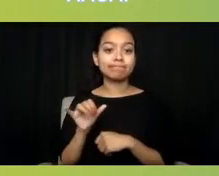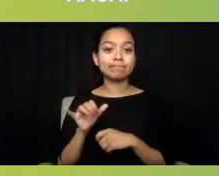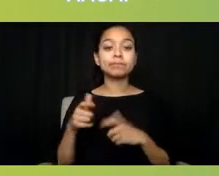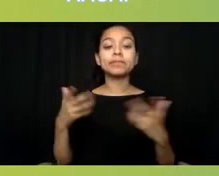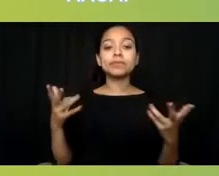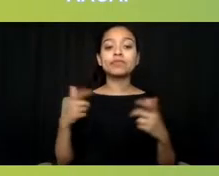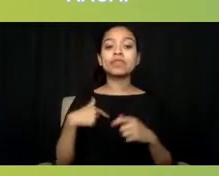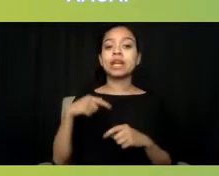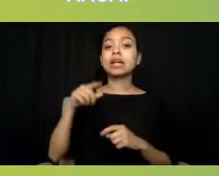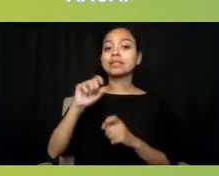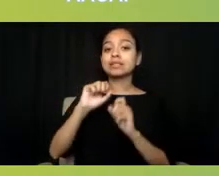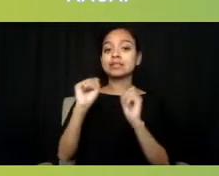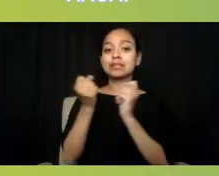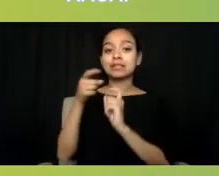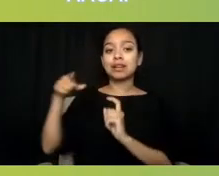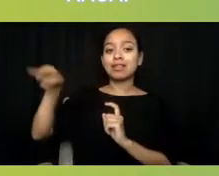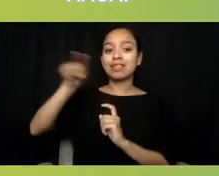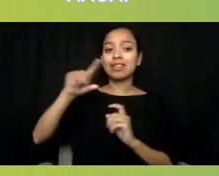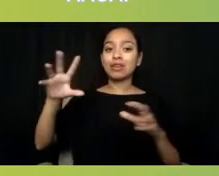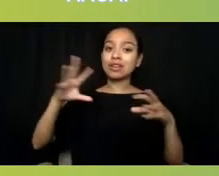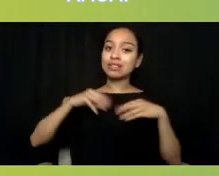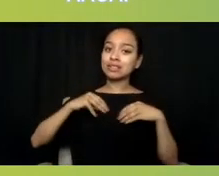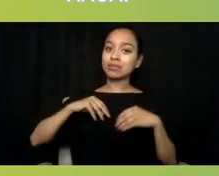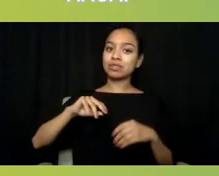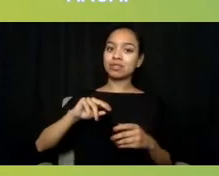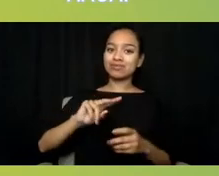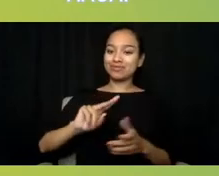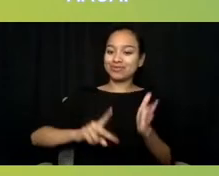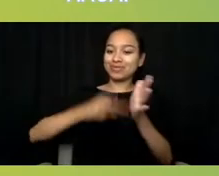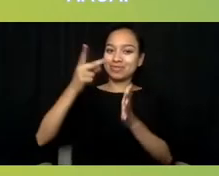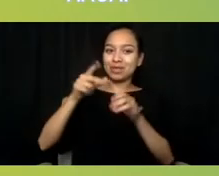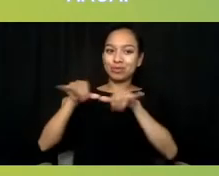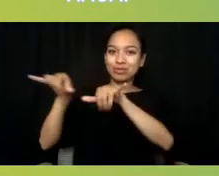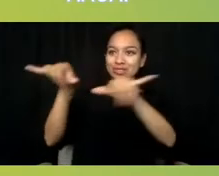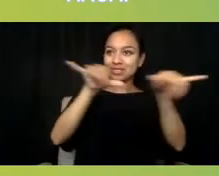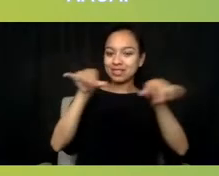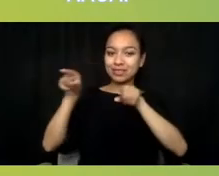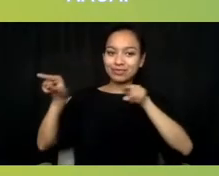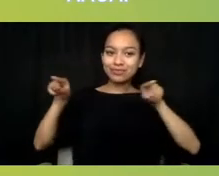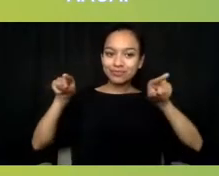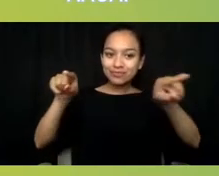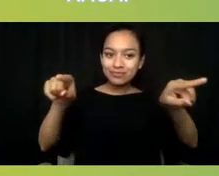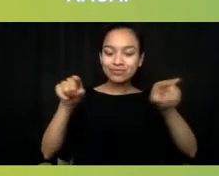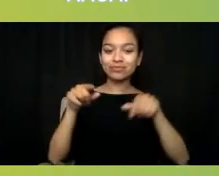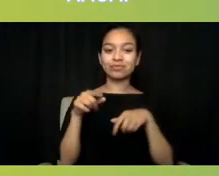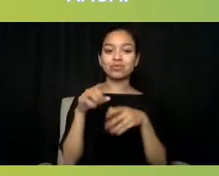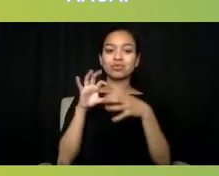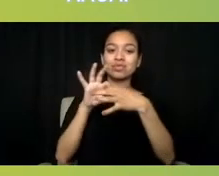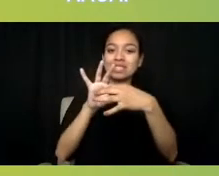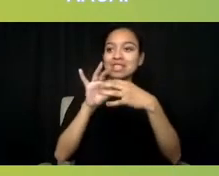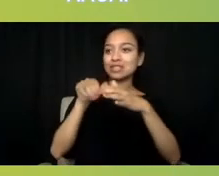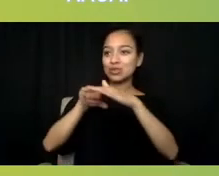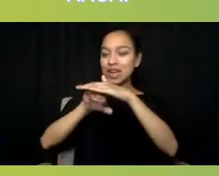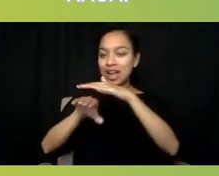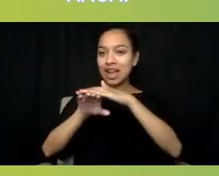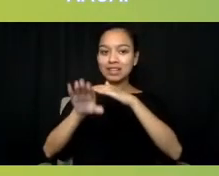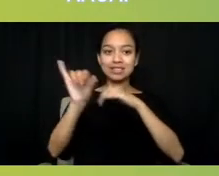of a double standard in terms of access to the same resources that they would never accept